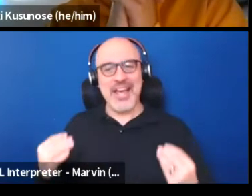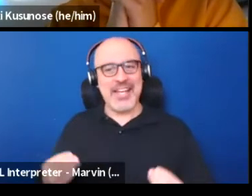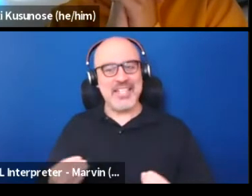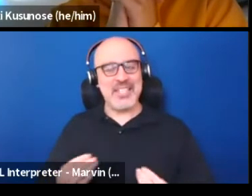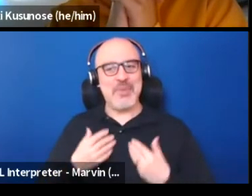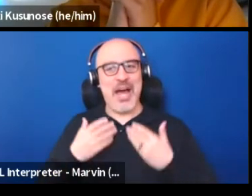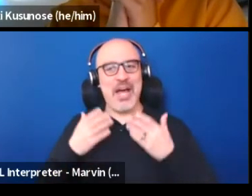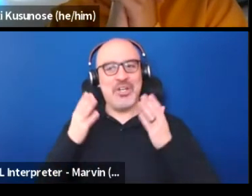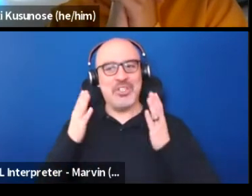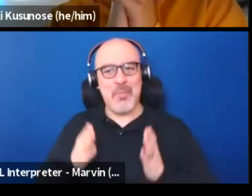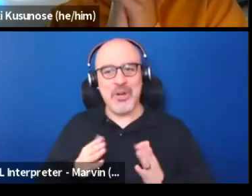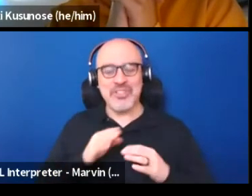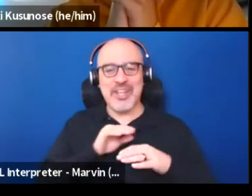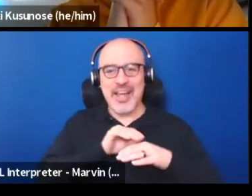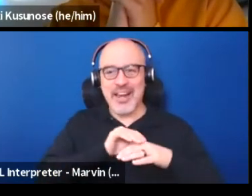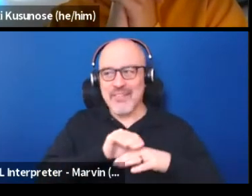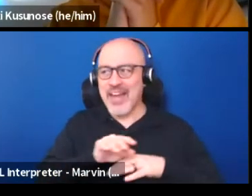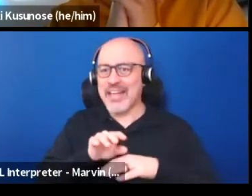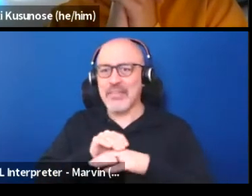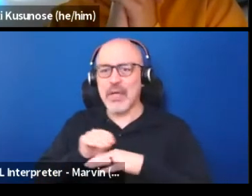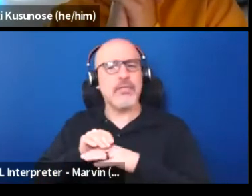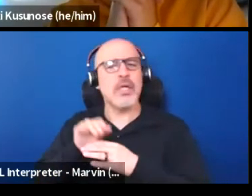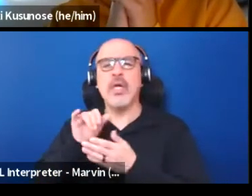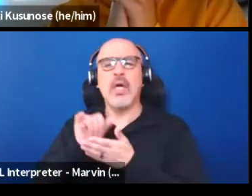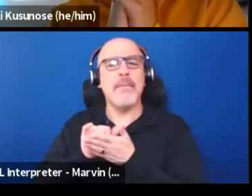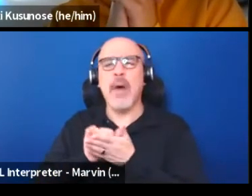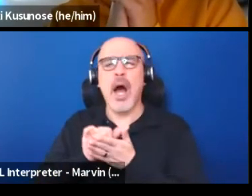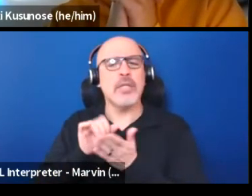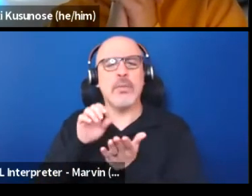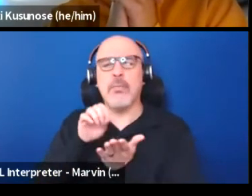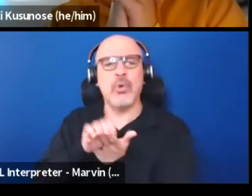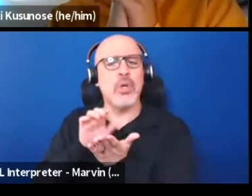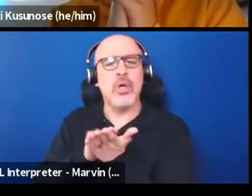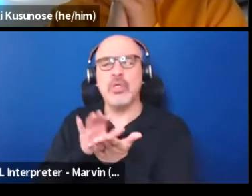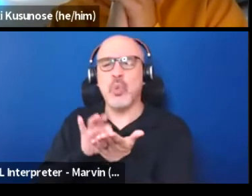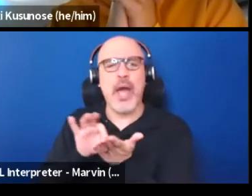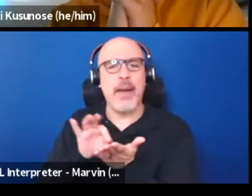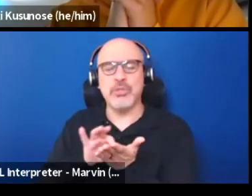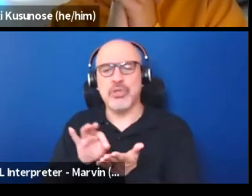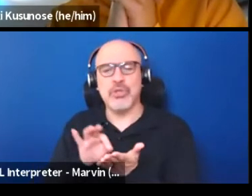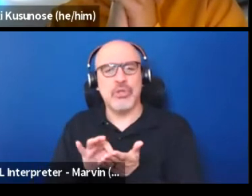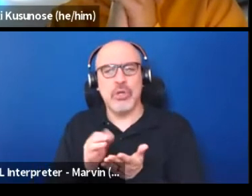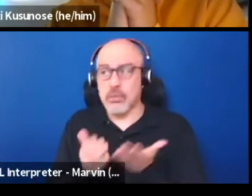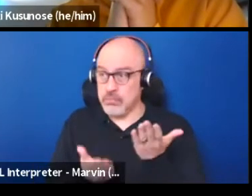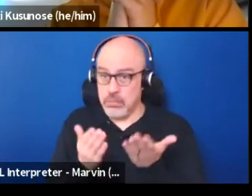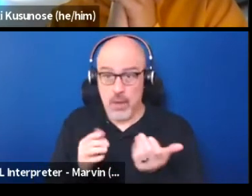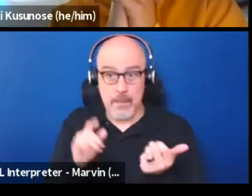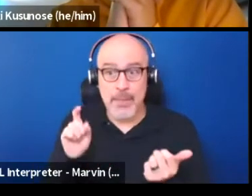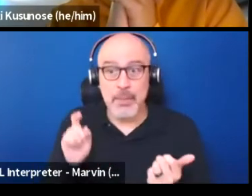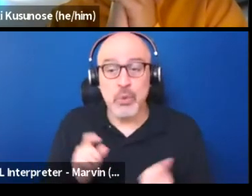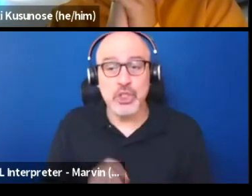That's the thing that we can't really capture. But maybe we should, maybe all of our theaters should ask those questions about, like, what did you see?